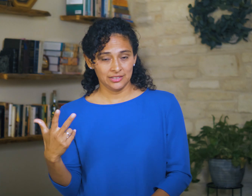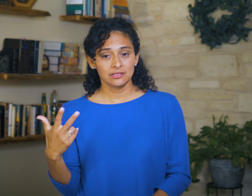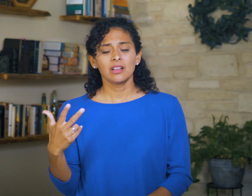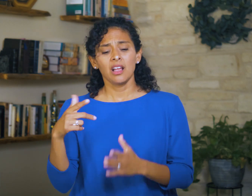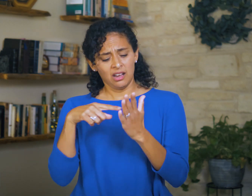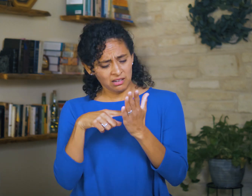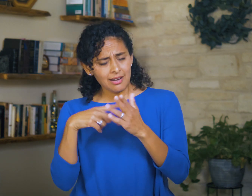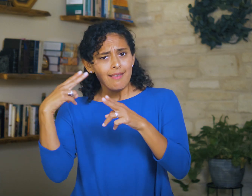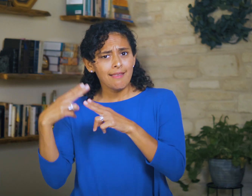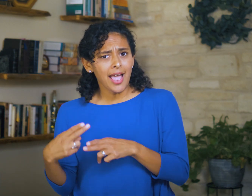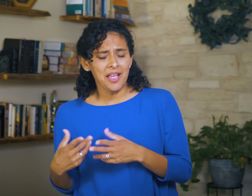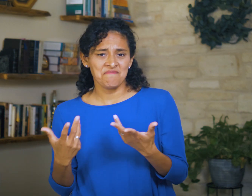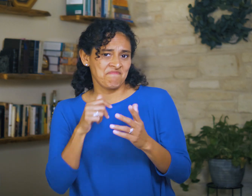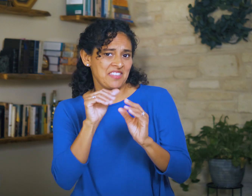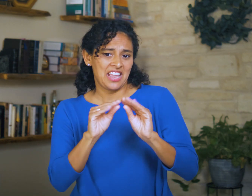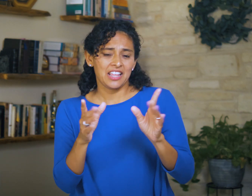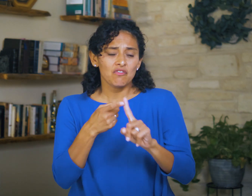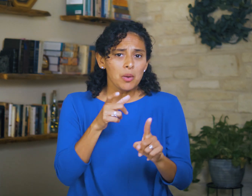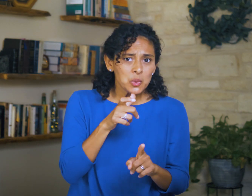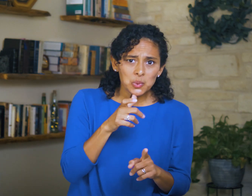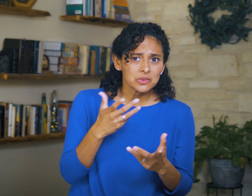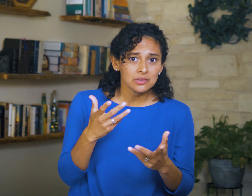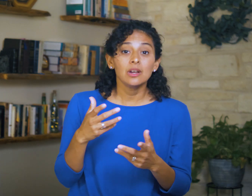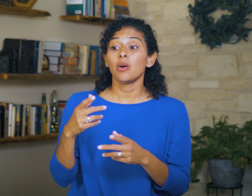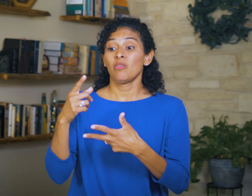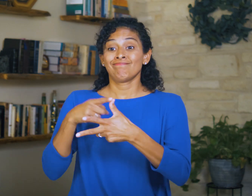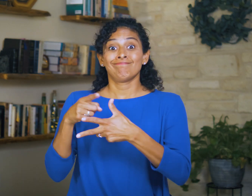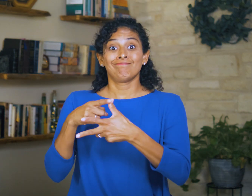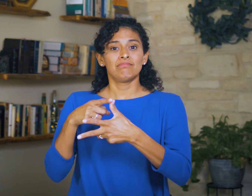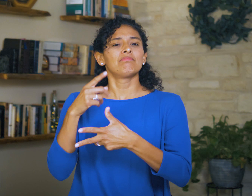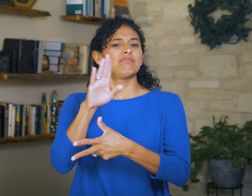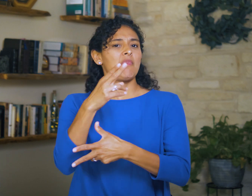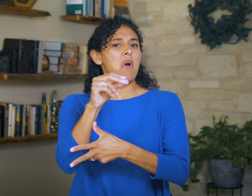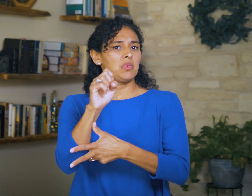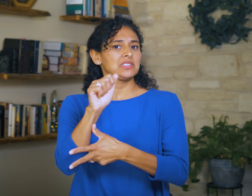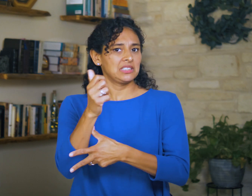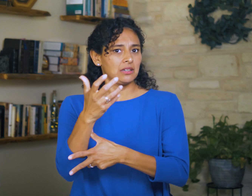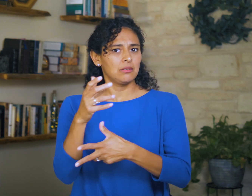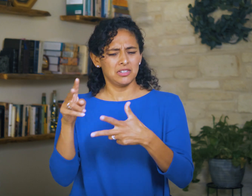but the text only clarifies that the first child is Hosea’s;